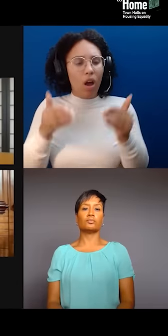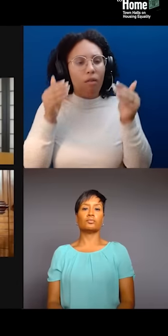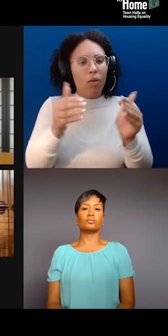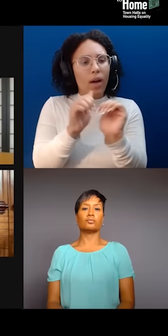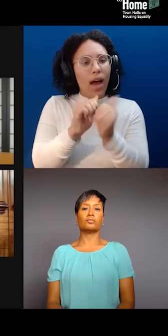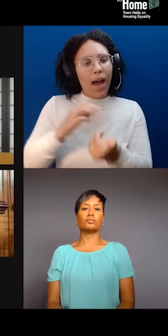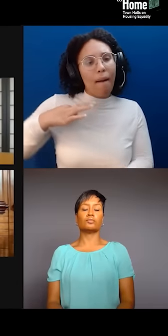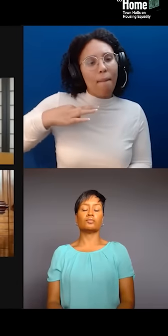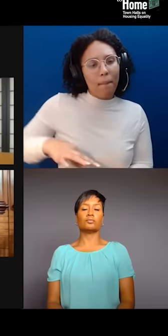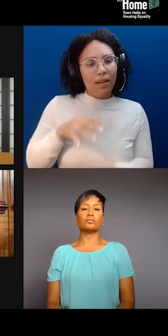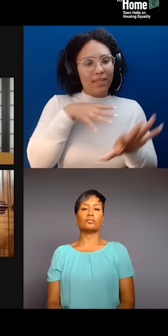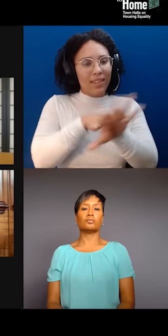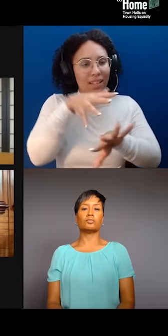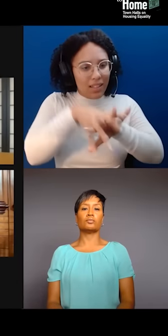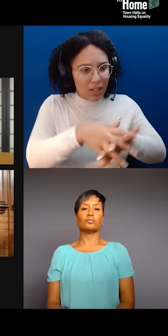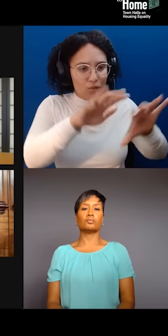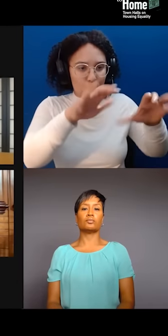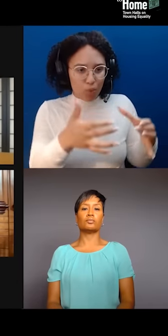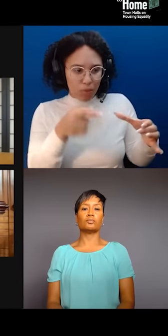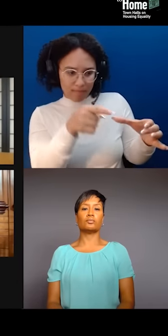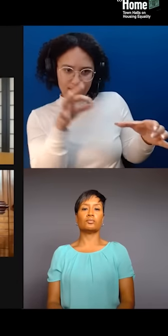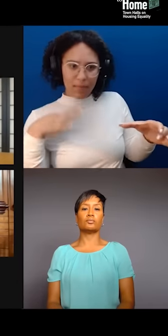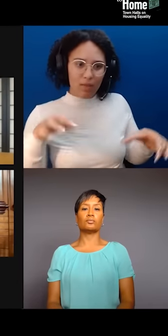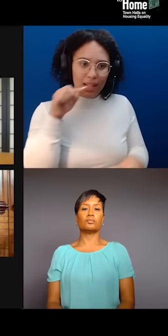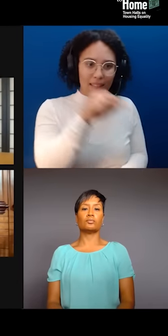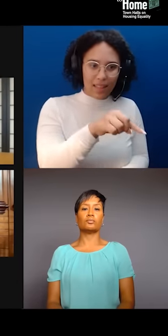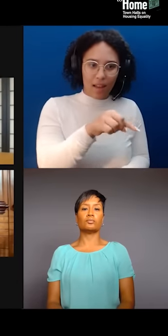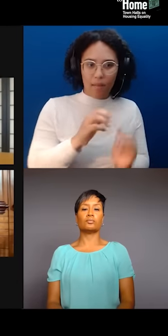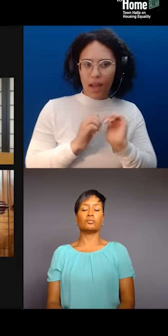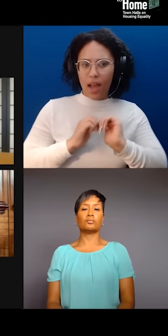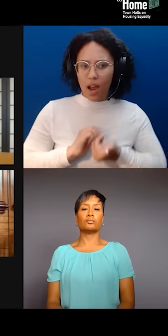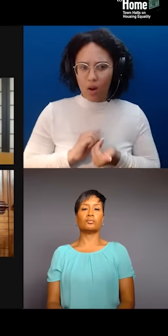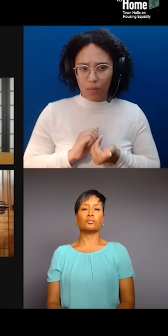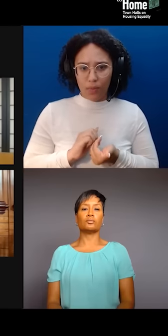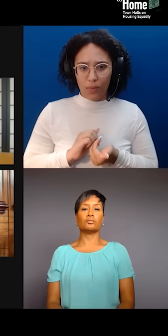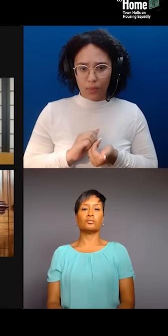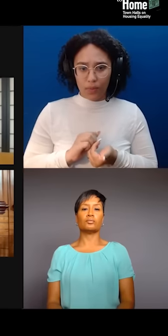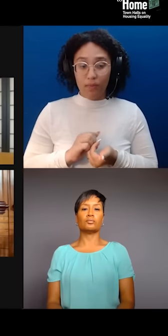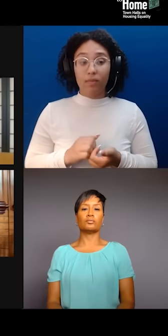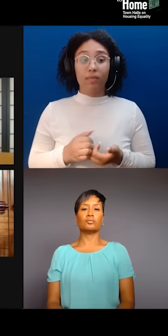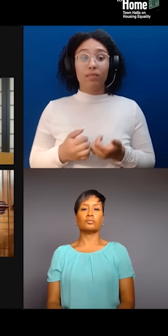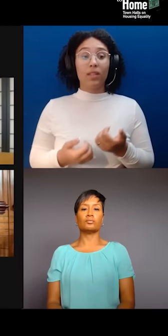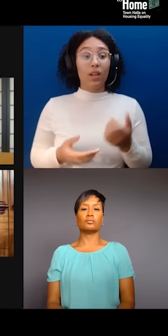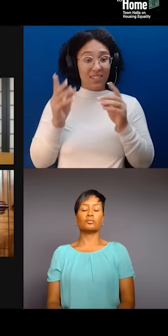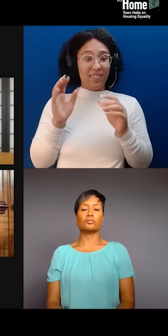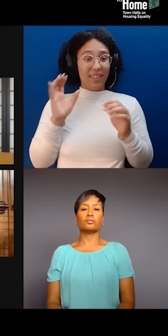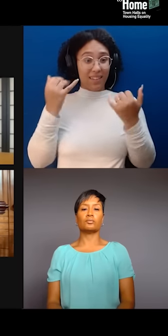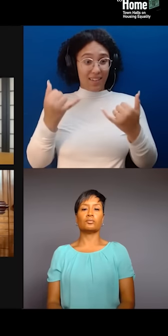The last thing that all I will say is that the reason why land back is so important to us, and us, I'm also naming artists,